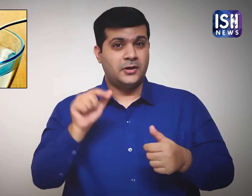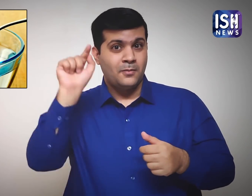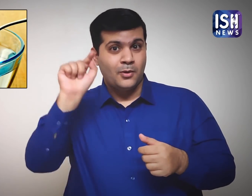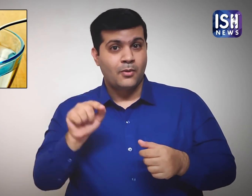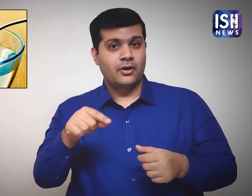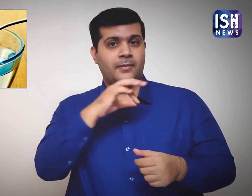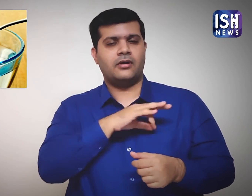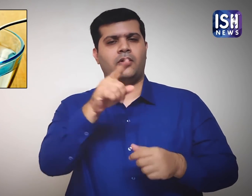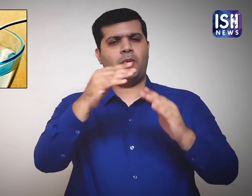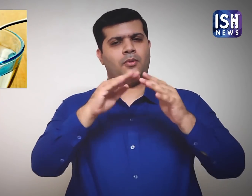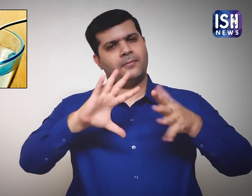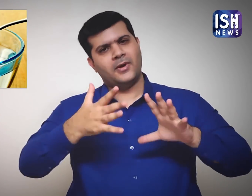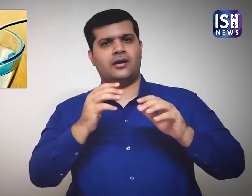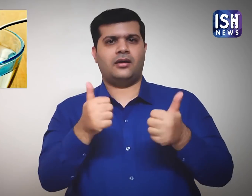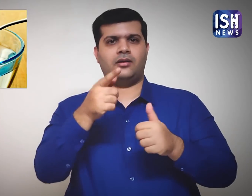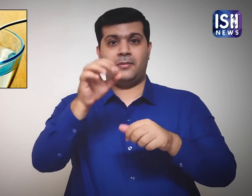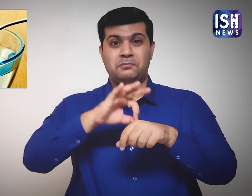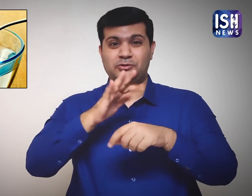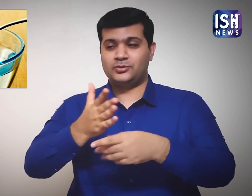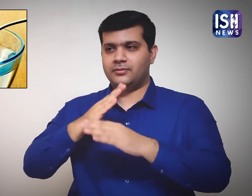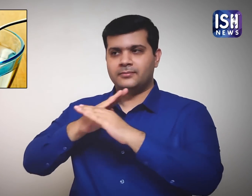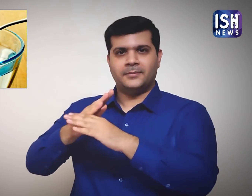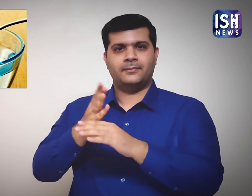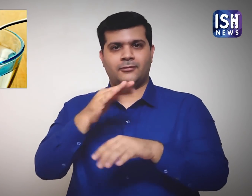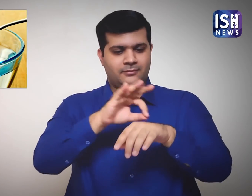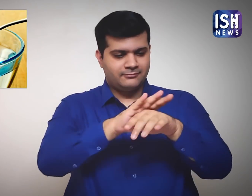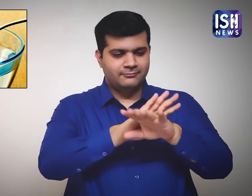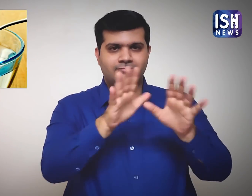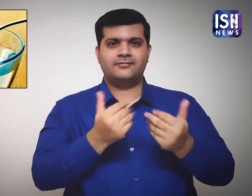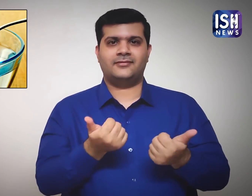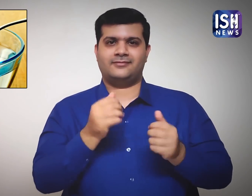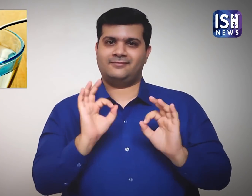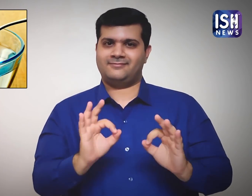These remedies are effective and useful. Do try it.